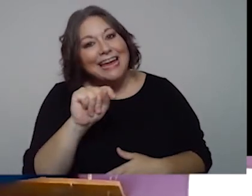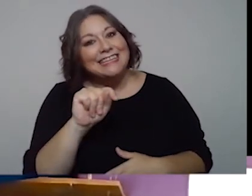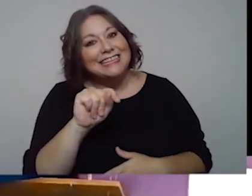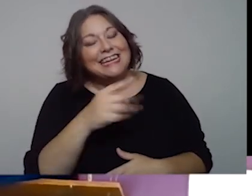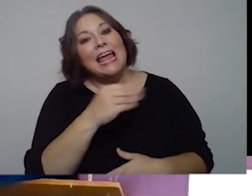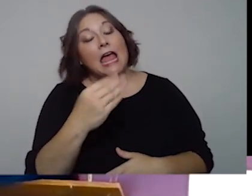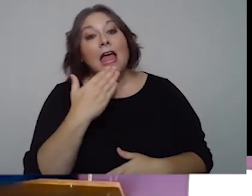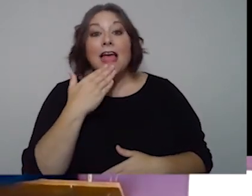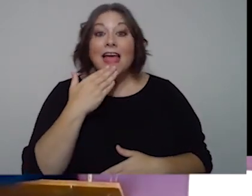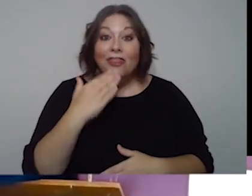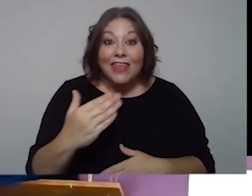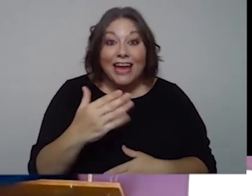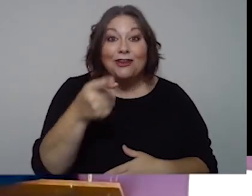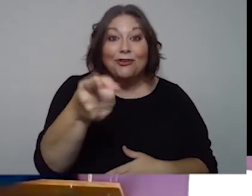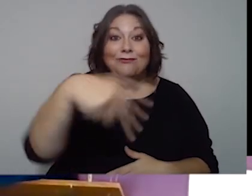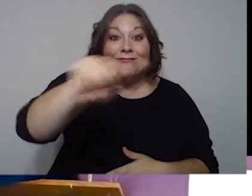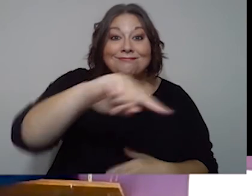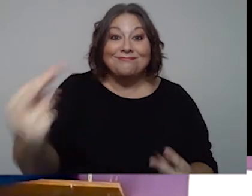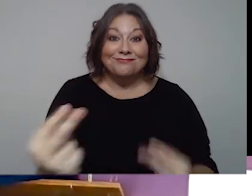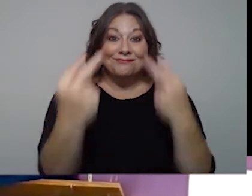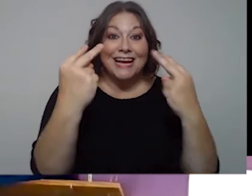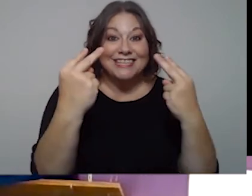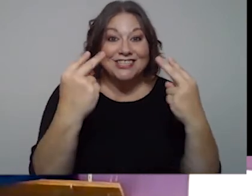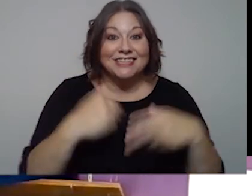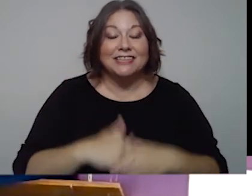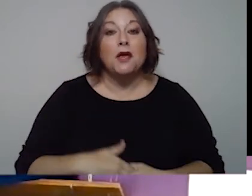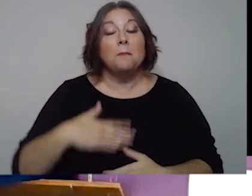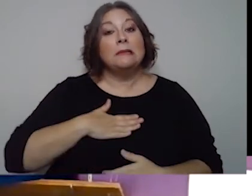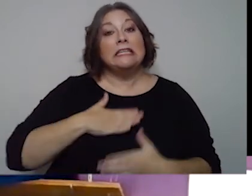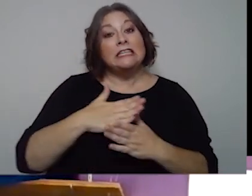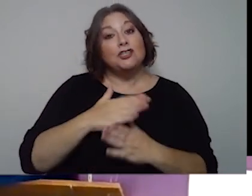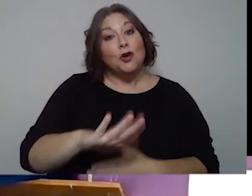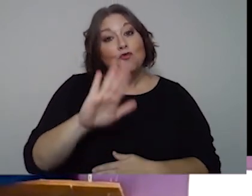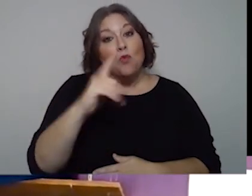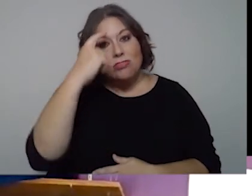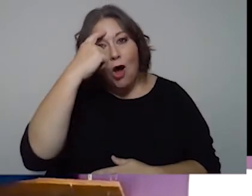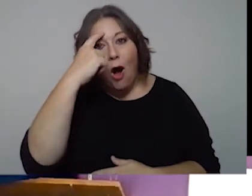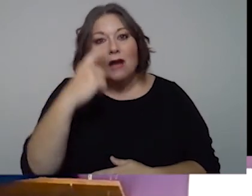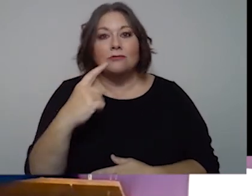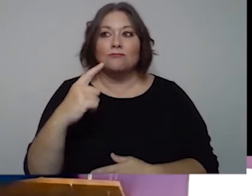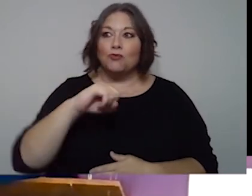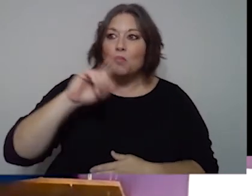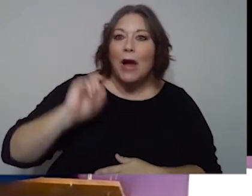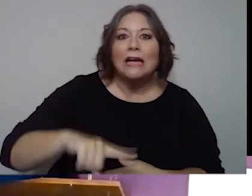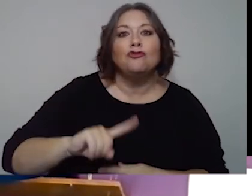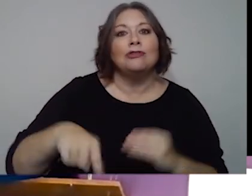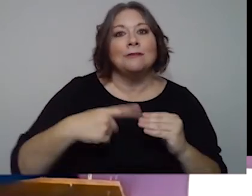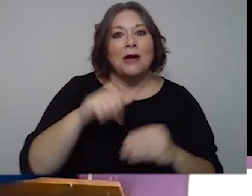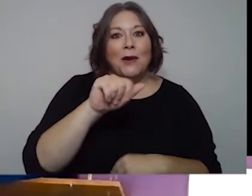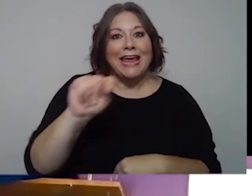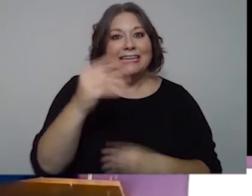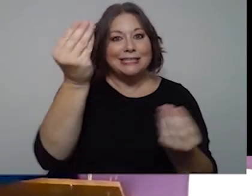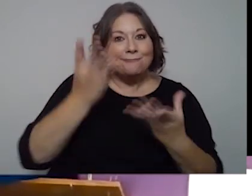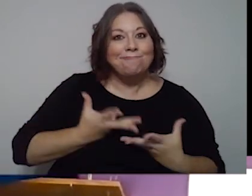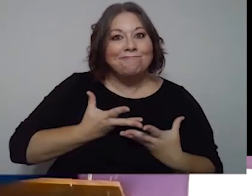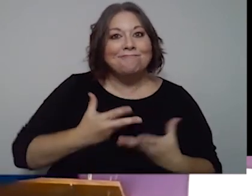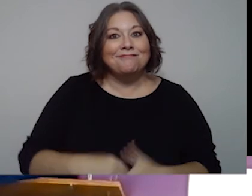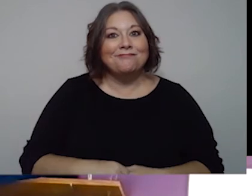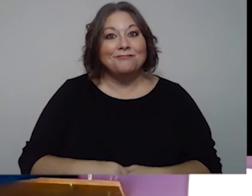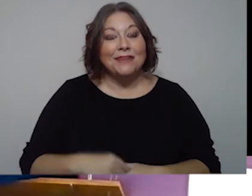And thank you in advance to any viewers for watching. Please share your thoughts and questions about AT with us.